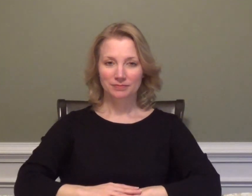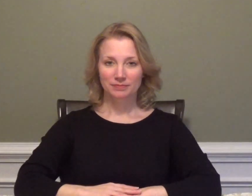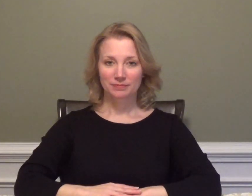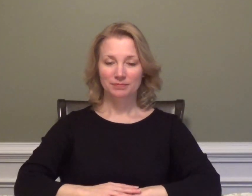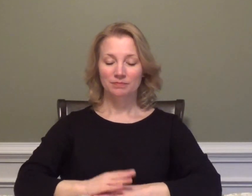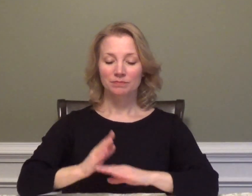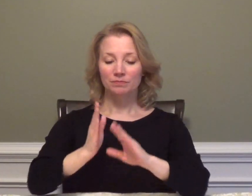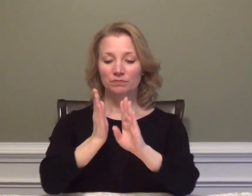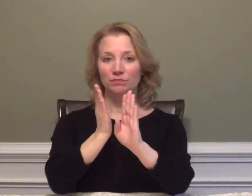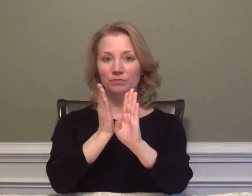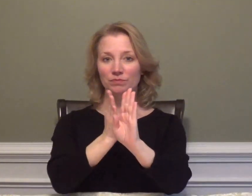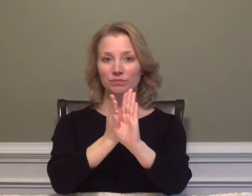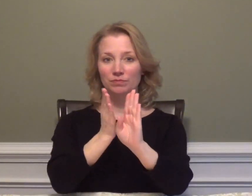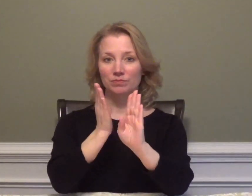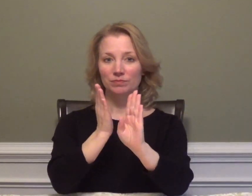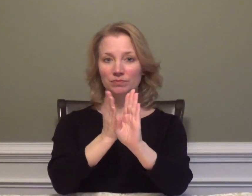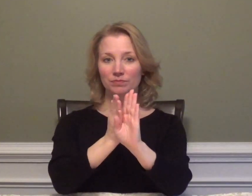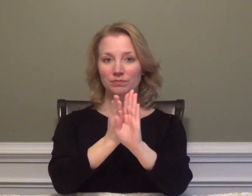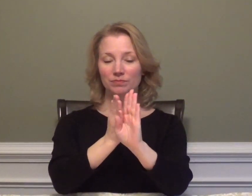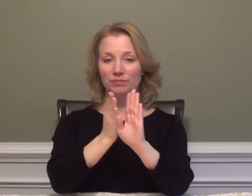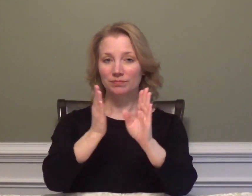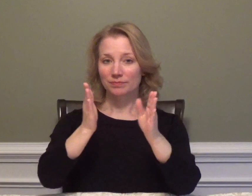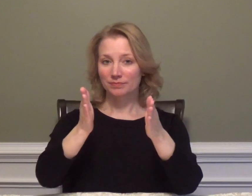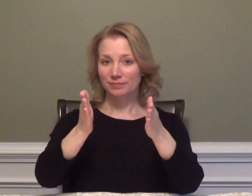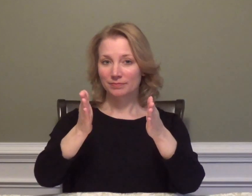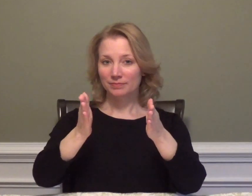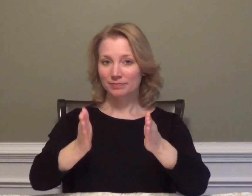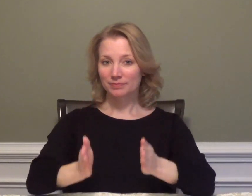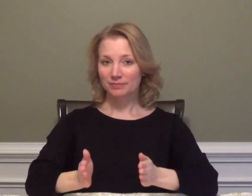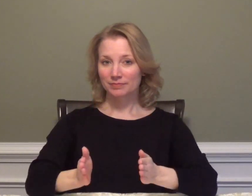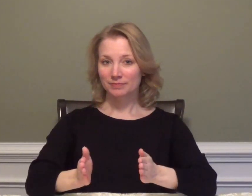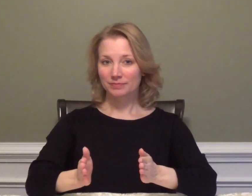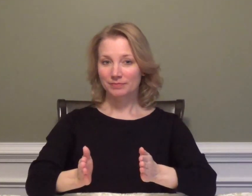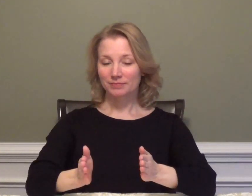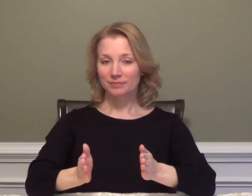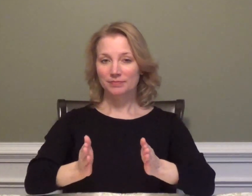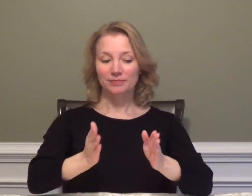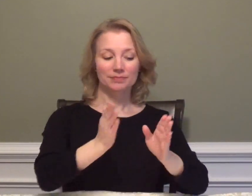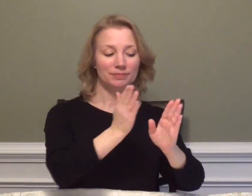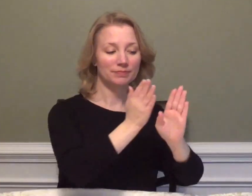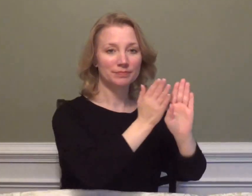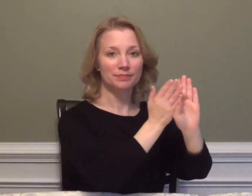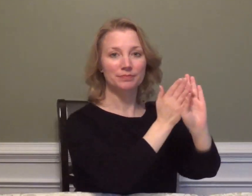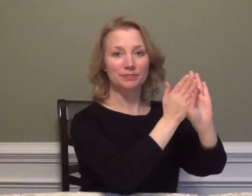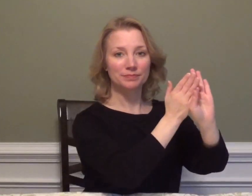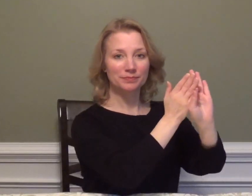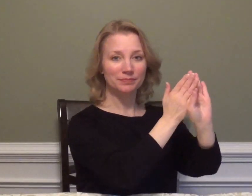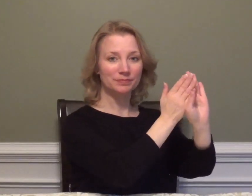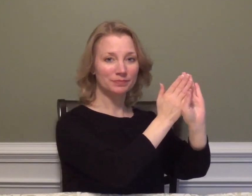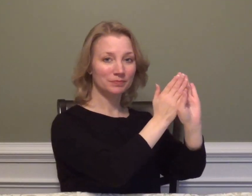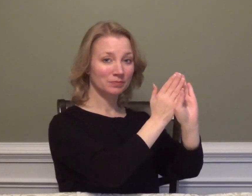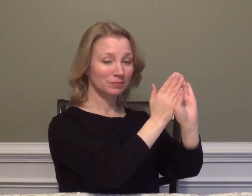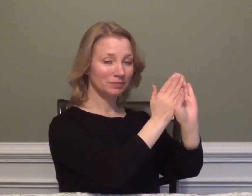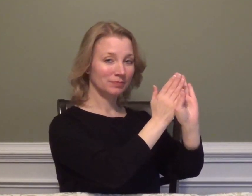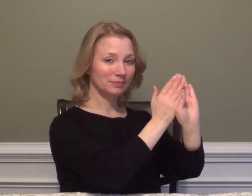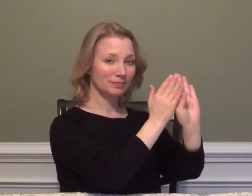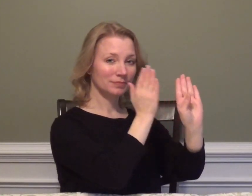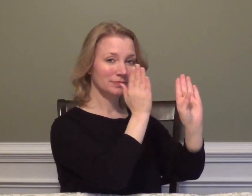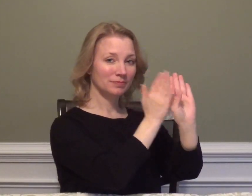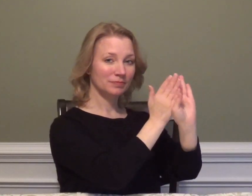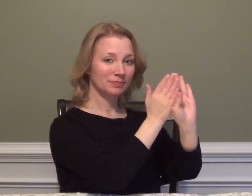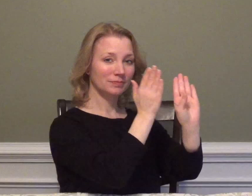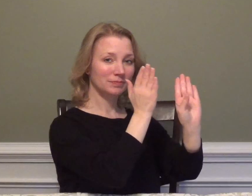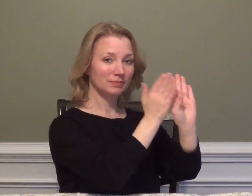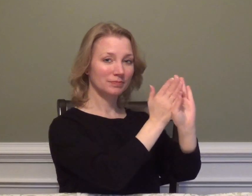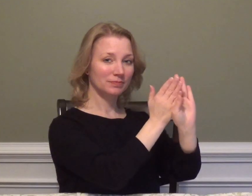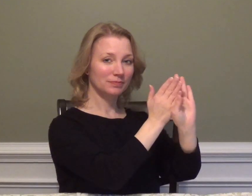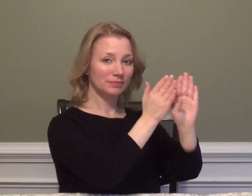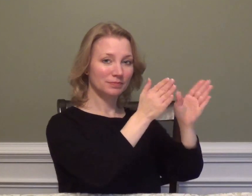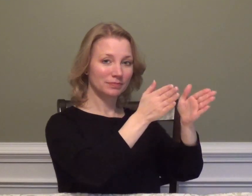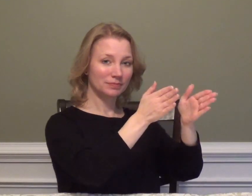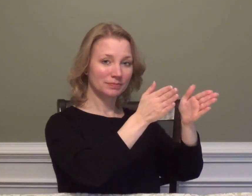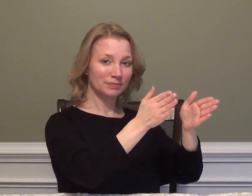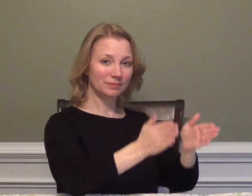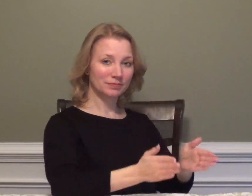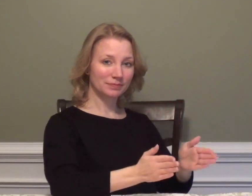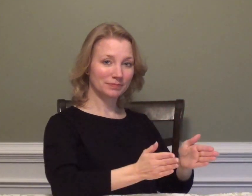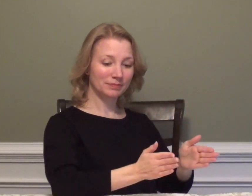PSYCHOLOGIST